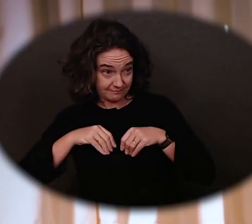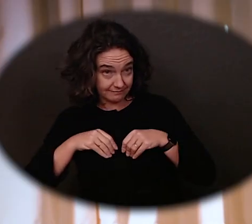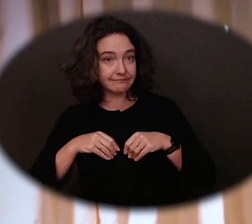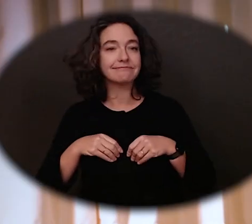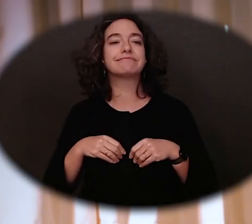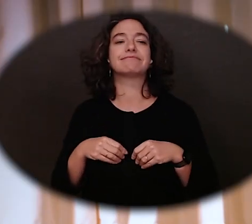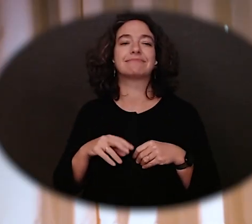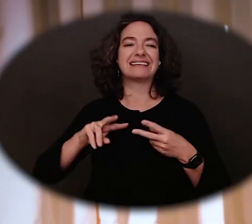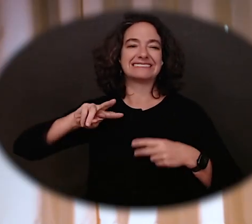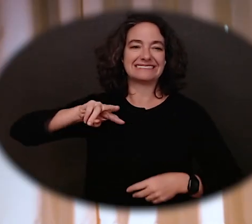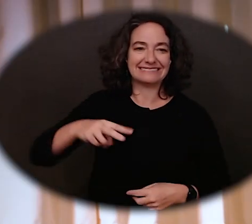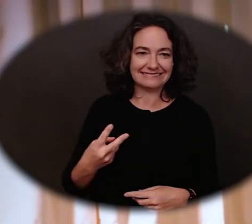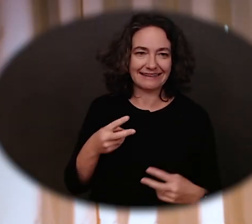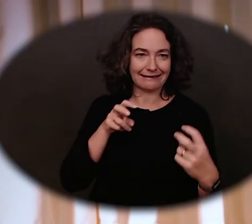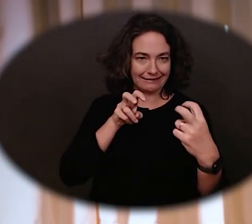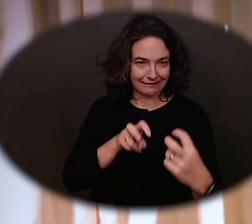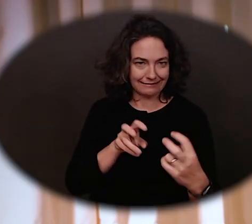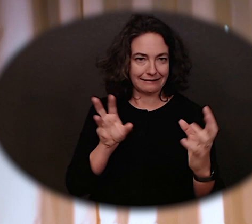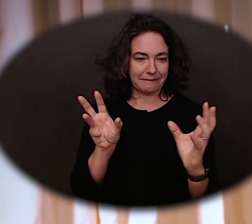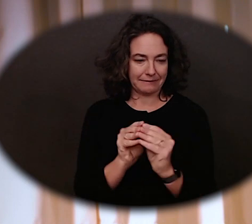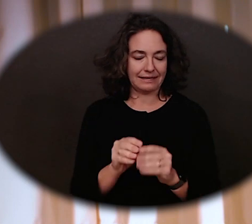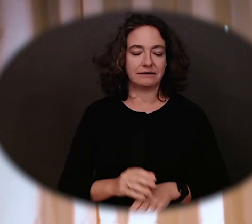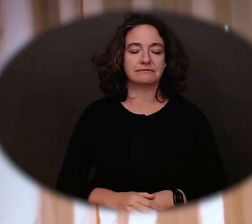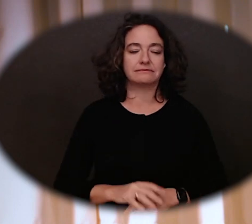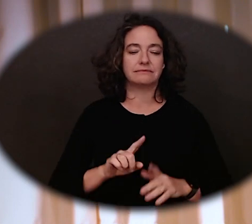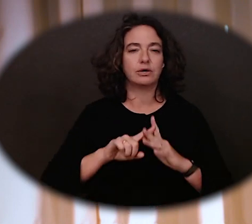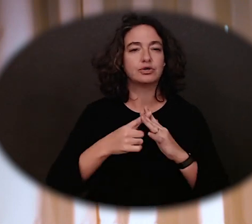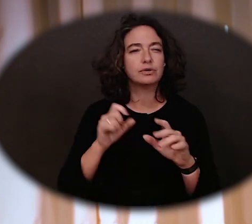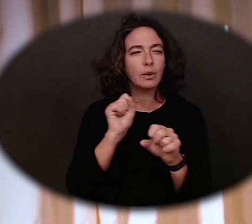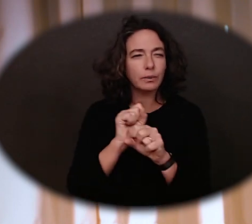At this meeting, you will begin working with DVR to identify the skills